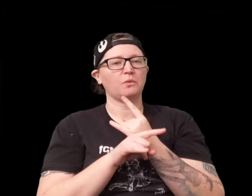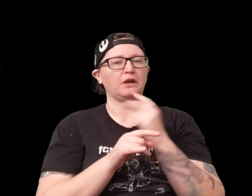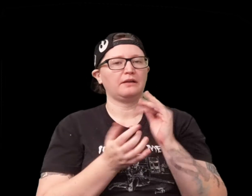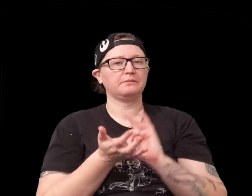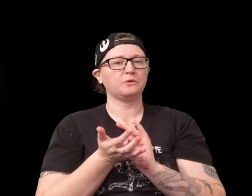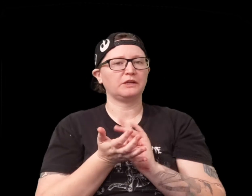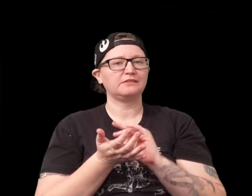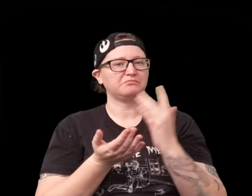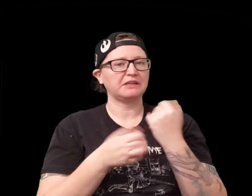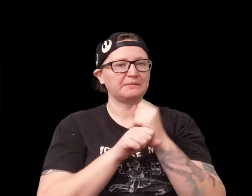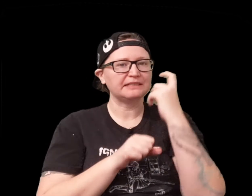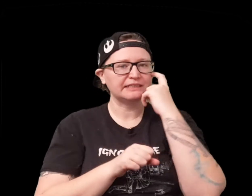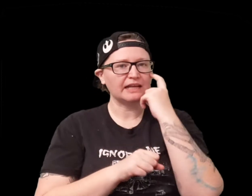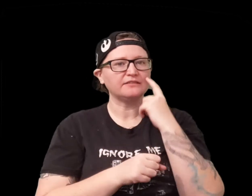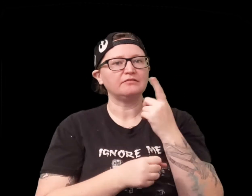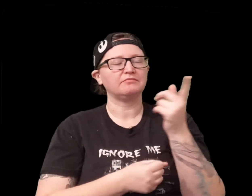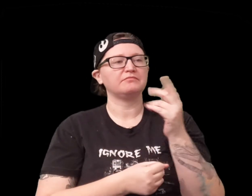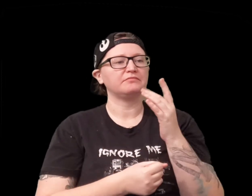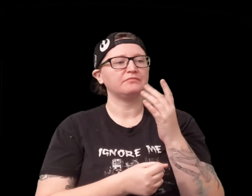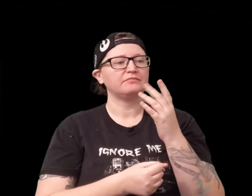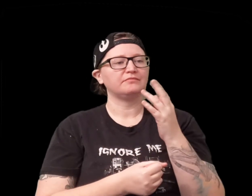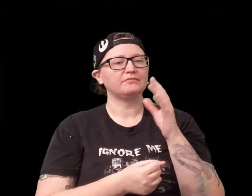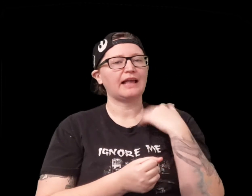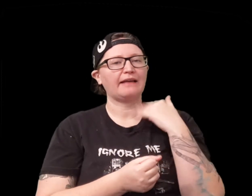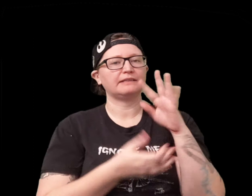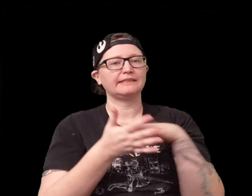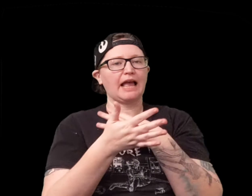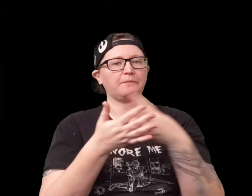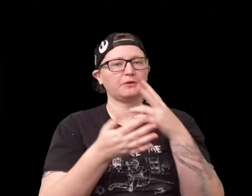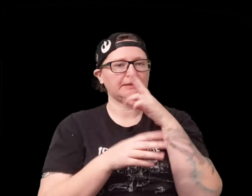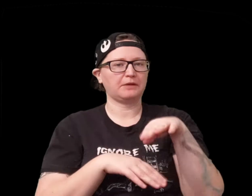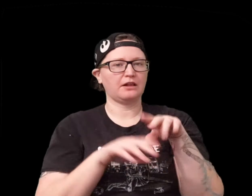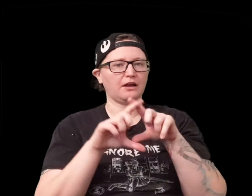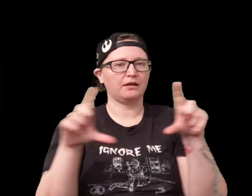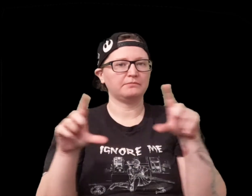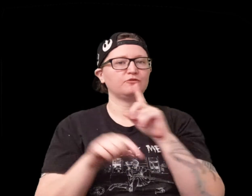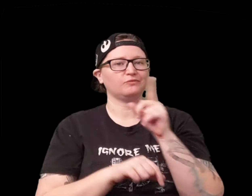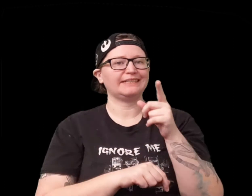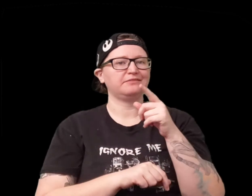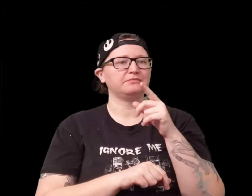one thing I liked is there's alcohol and poison which again makes sense there's a like a chart